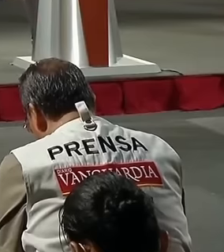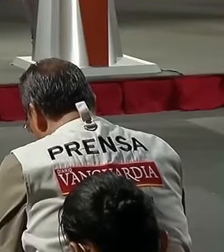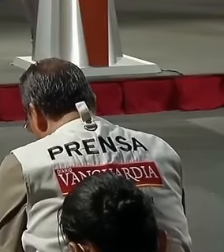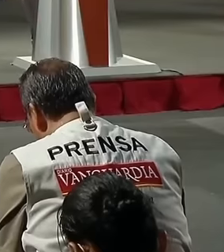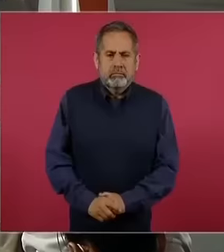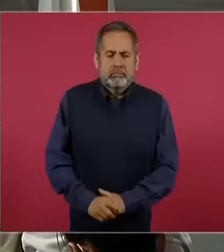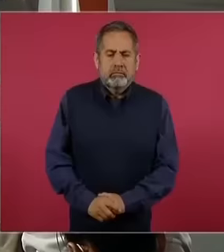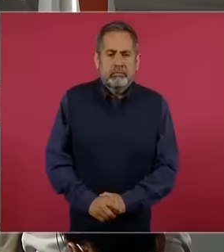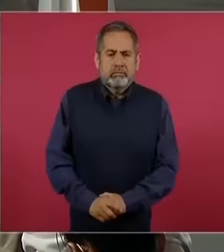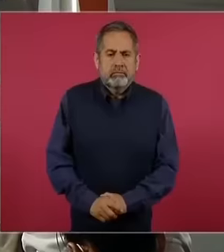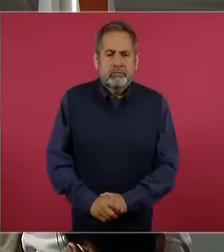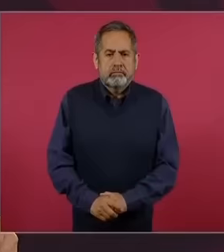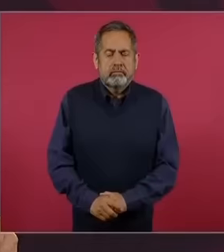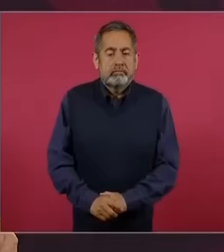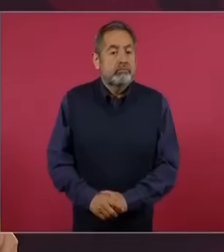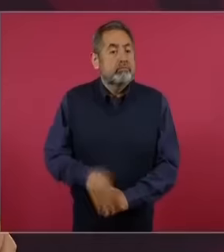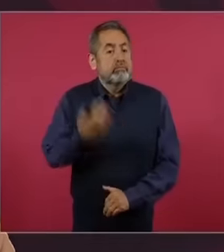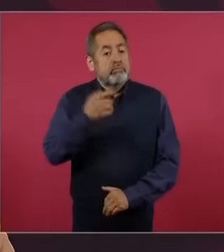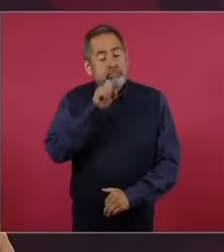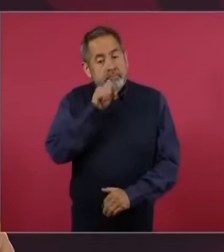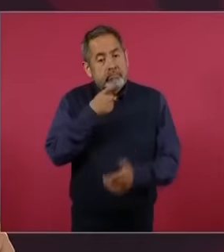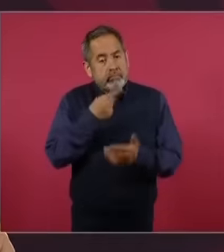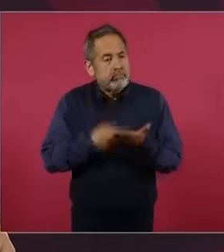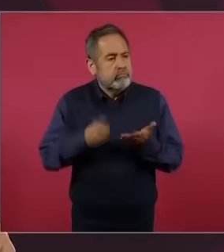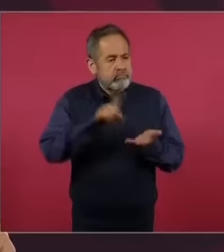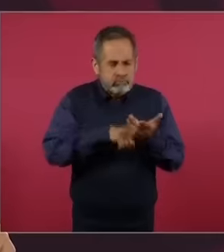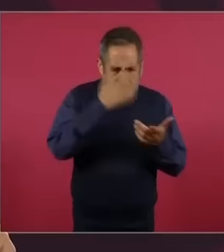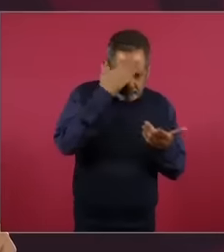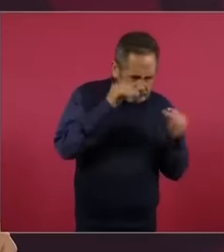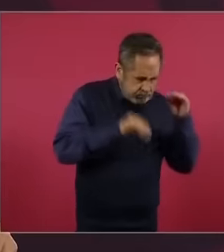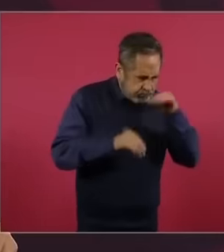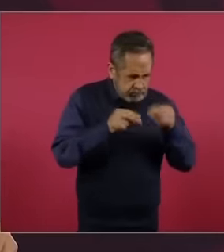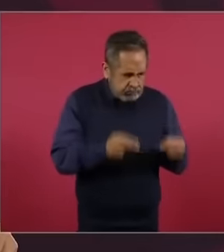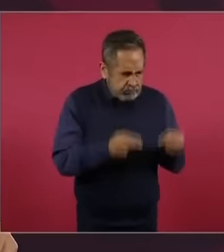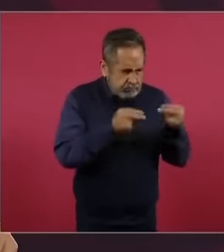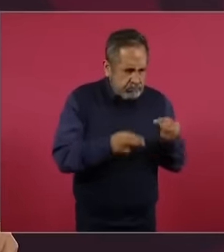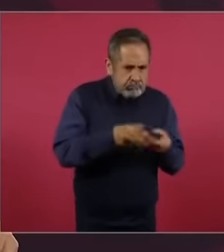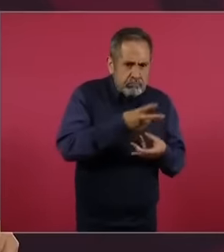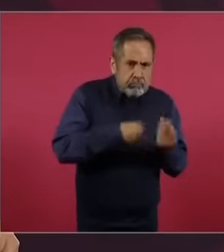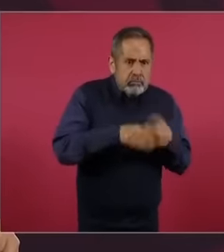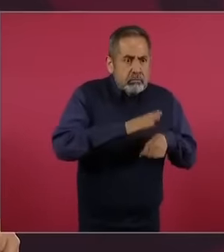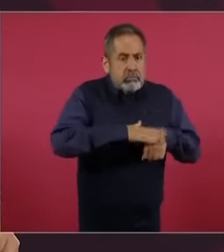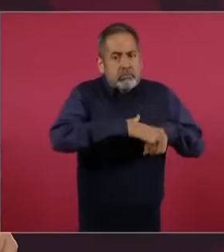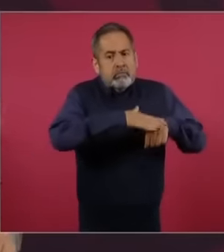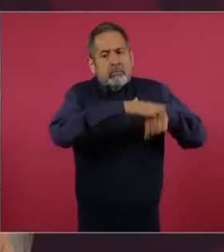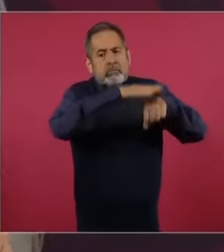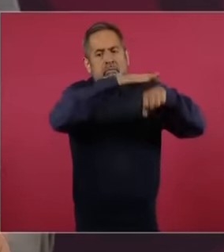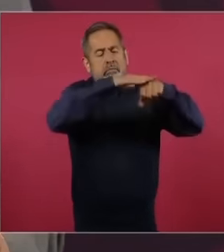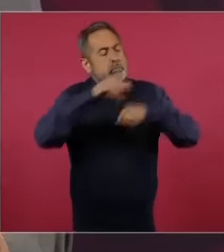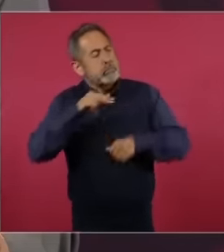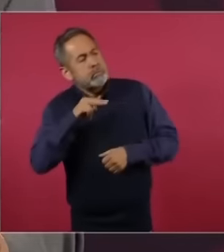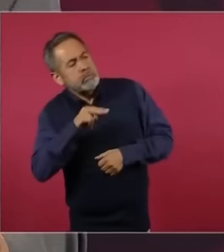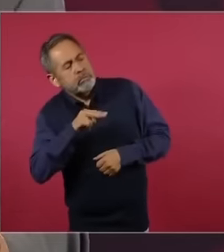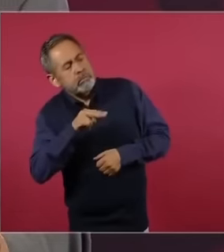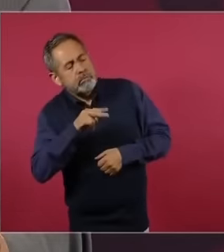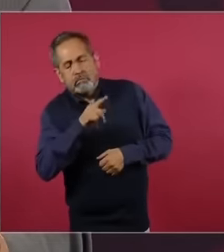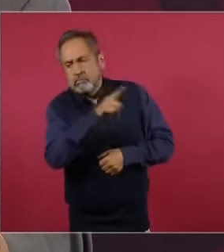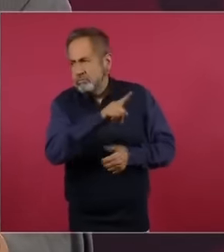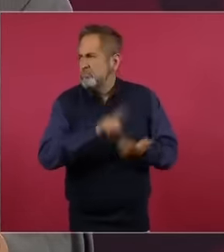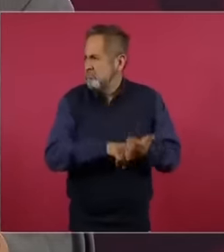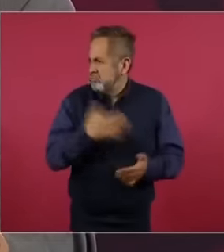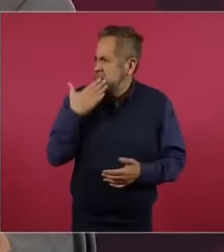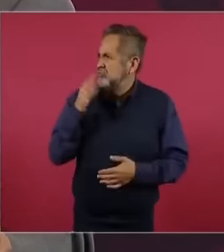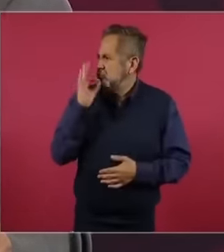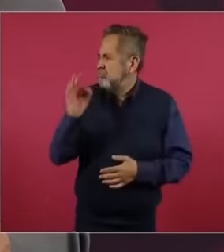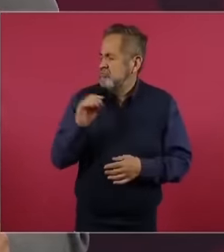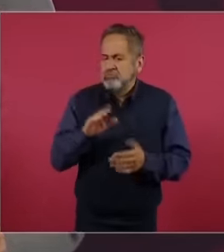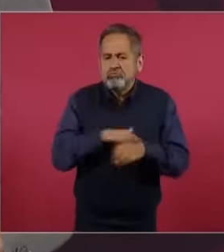also had a characteristic that I liked: he was an